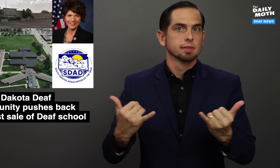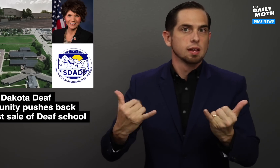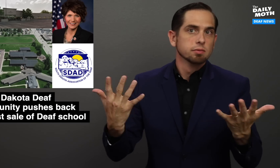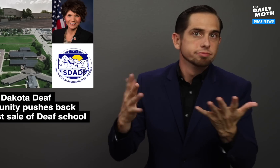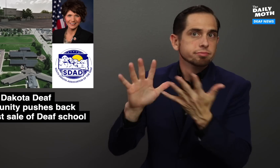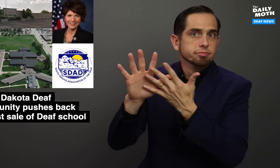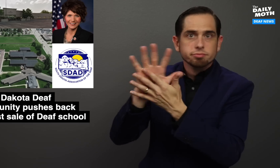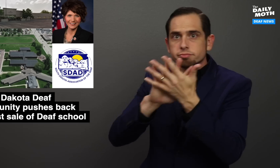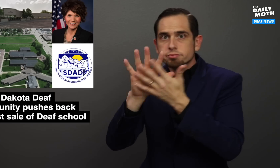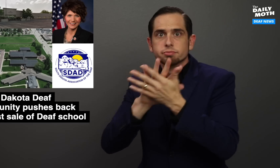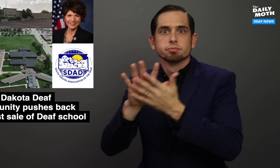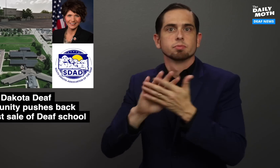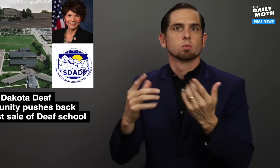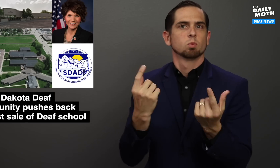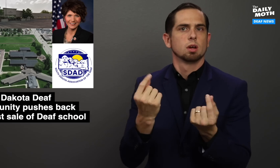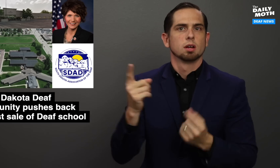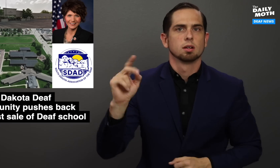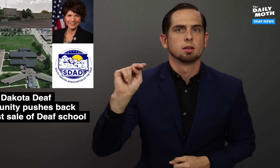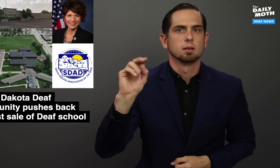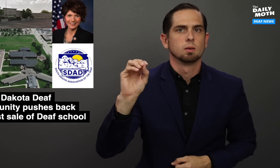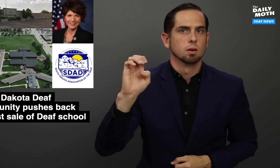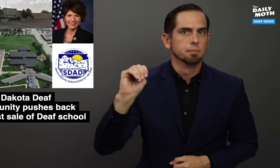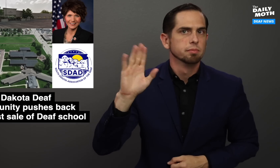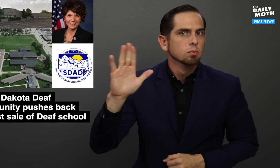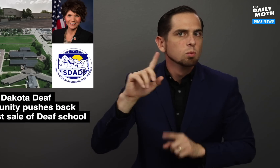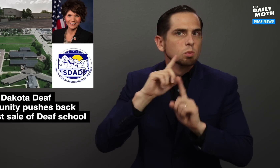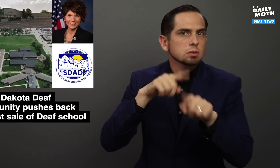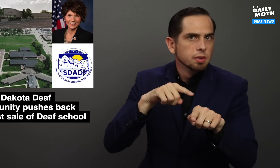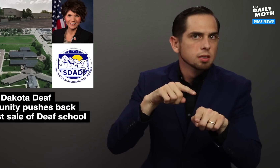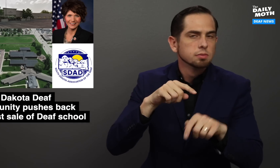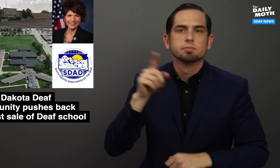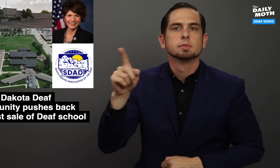Now it is up in the air on what Noem's response will be -